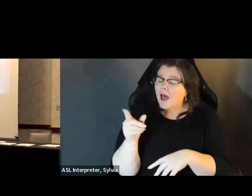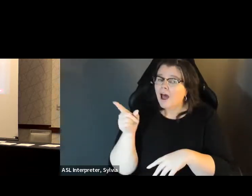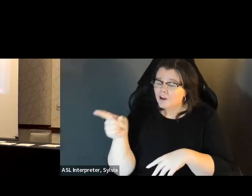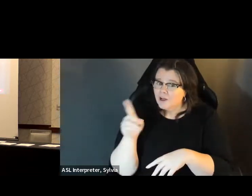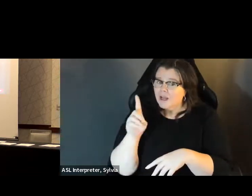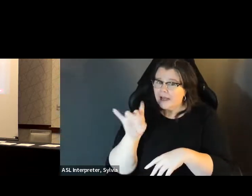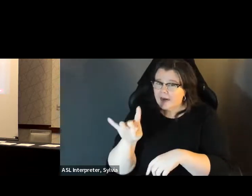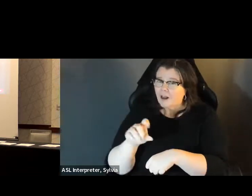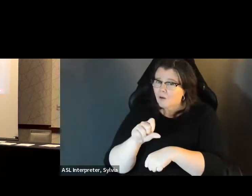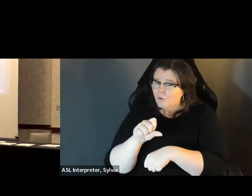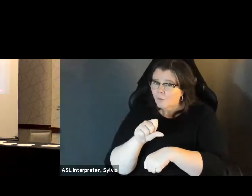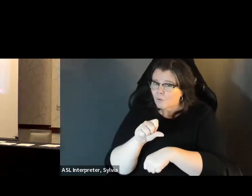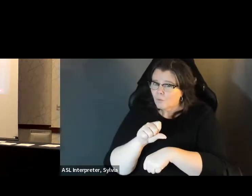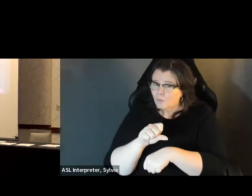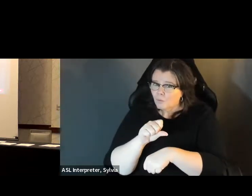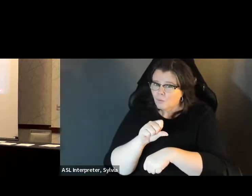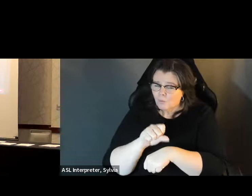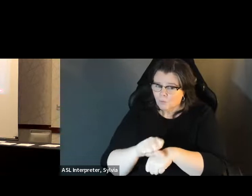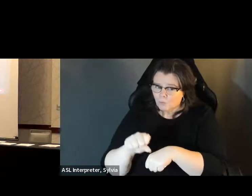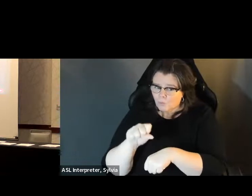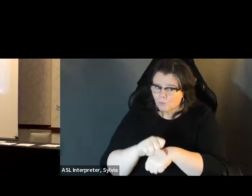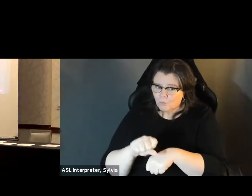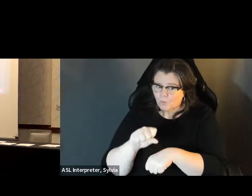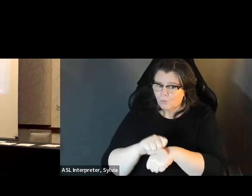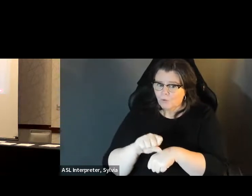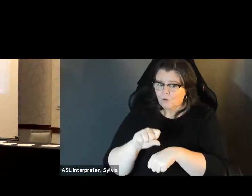public -- one is education and one in public policy education